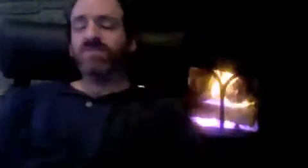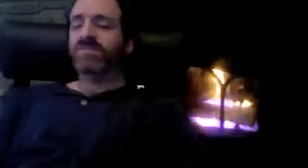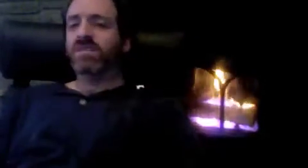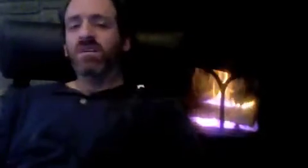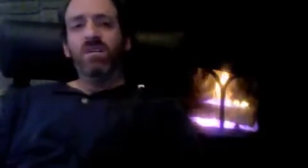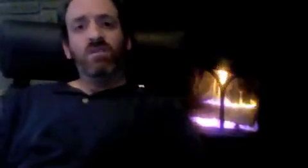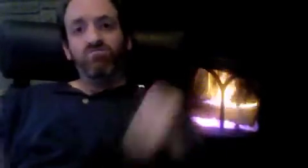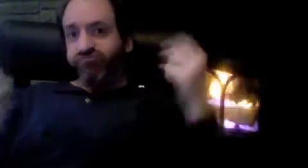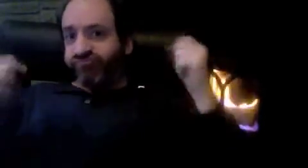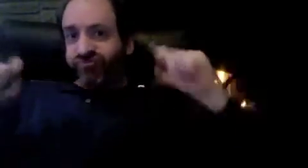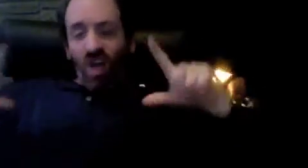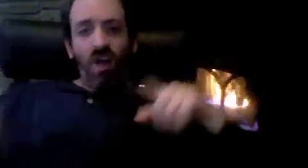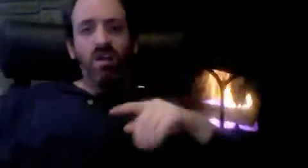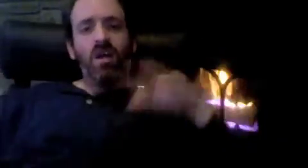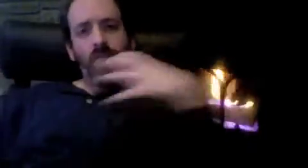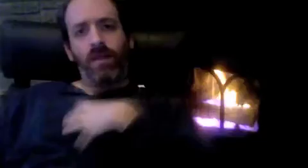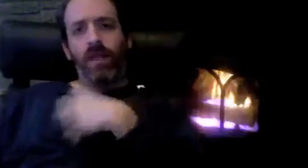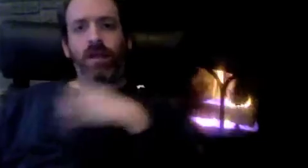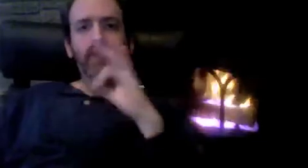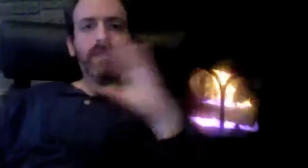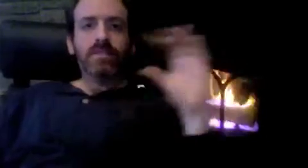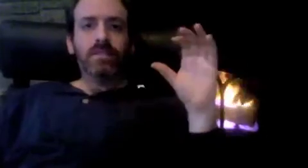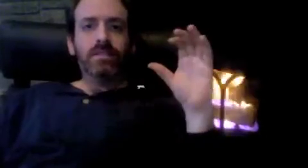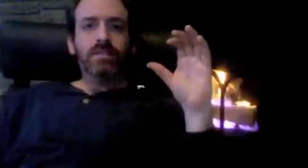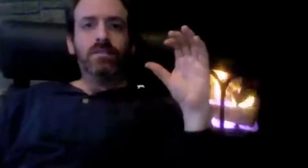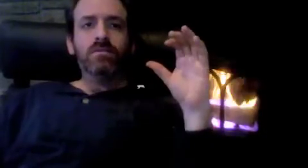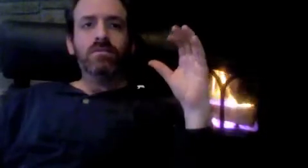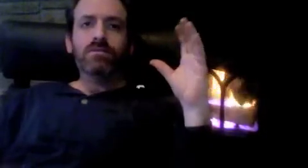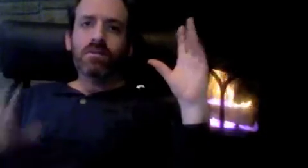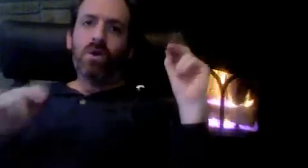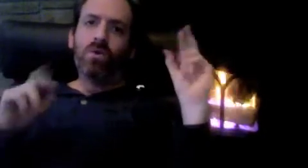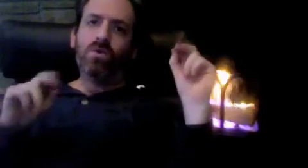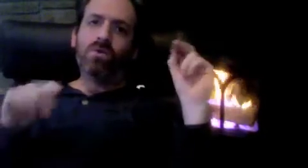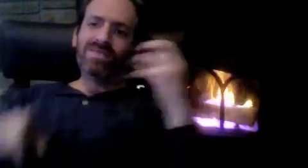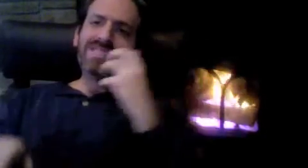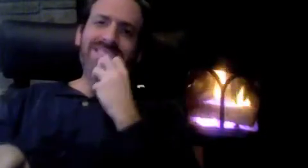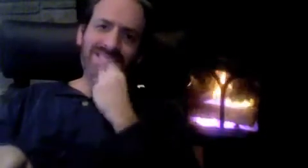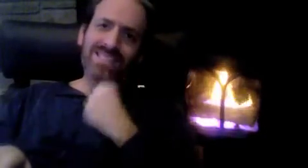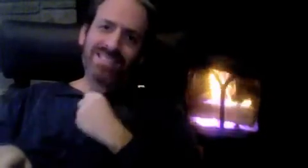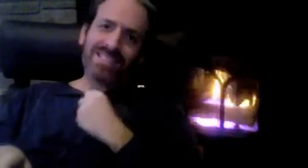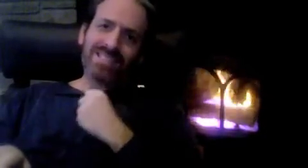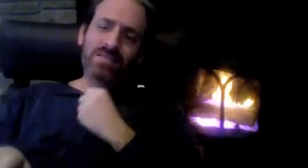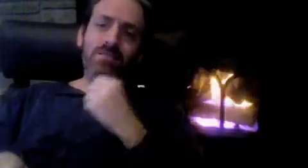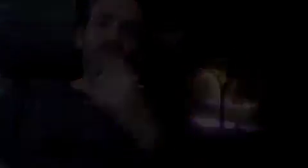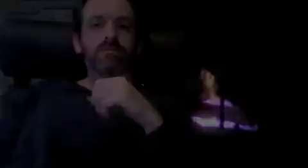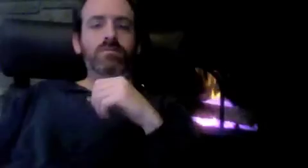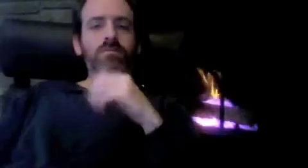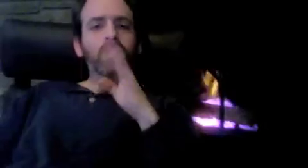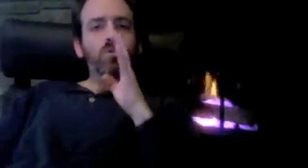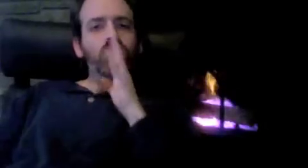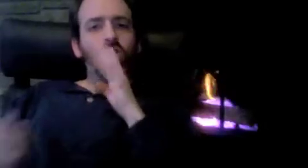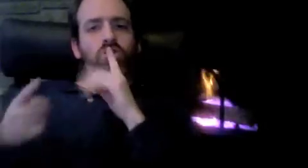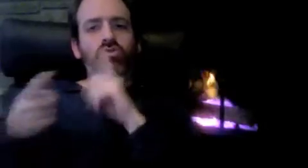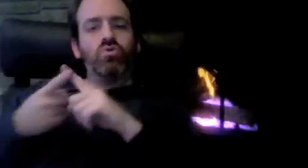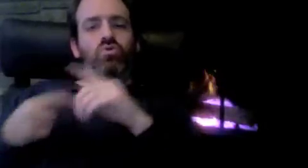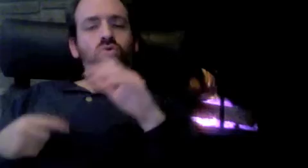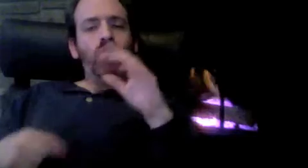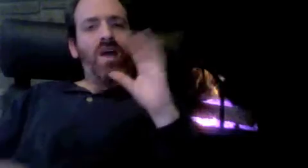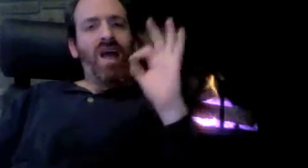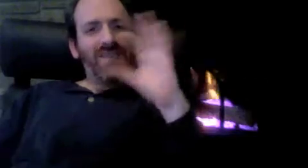Please call, email, videophone people at FCC and express your concern(s) about this FNPRM! VRS is precious to us.